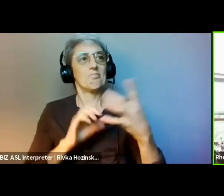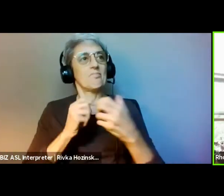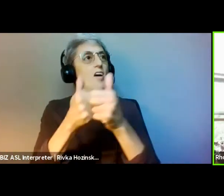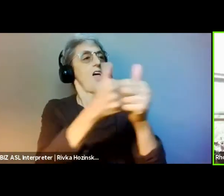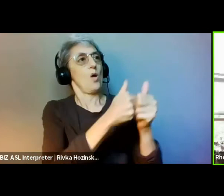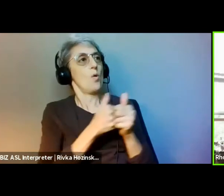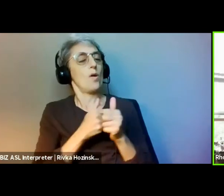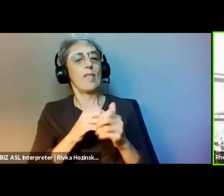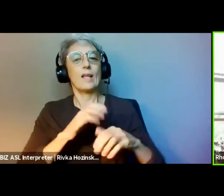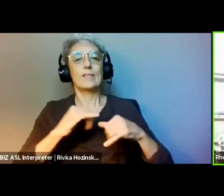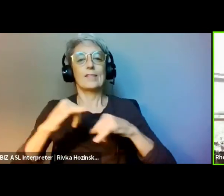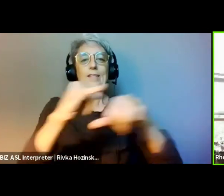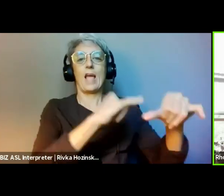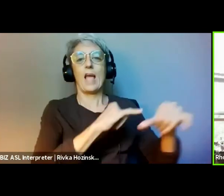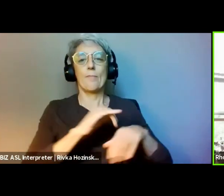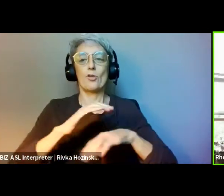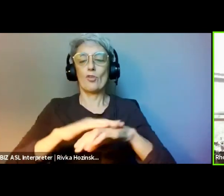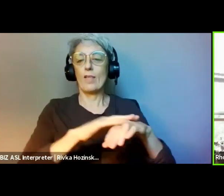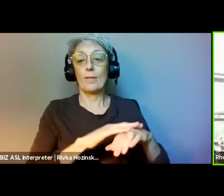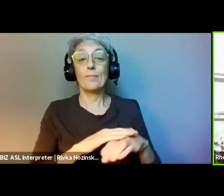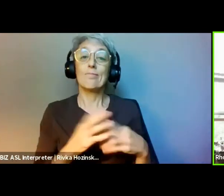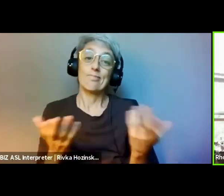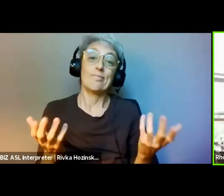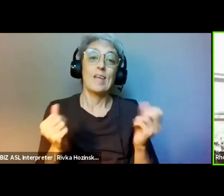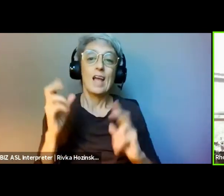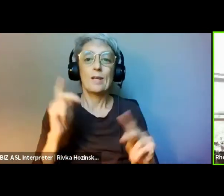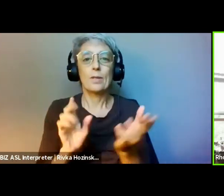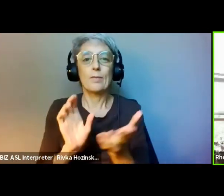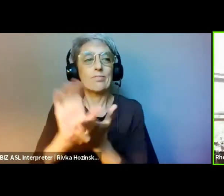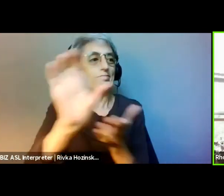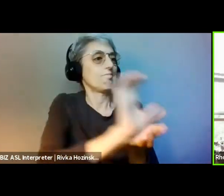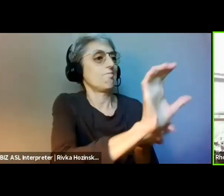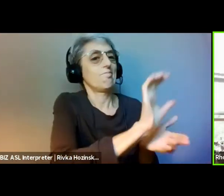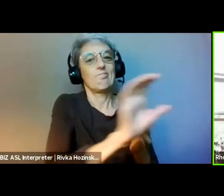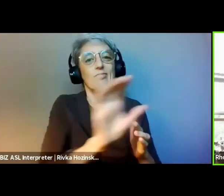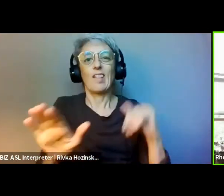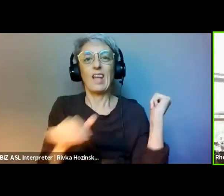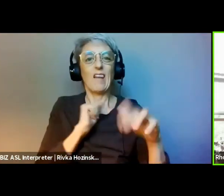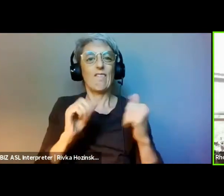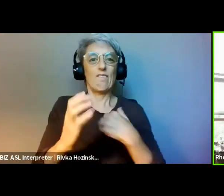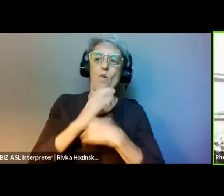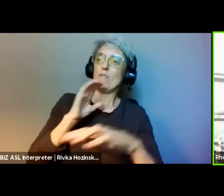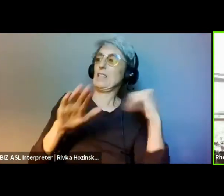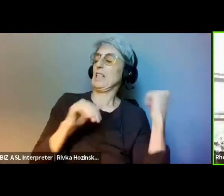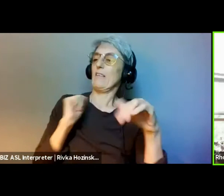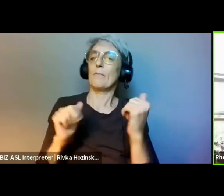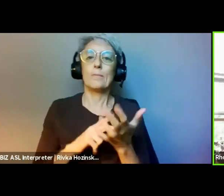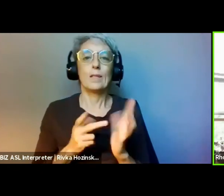in which tax policy regulated philanthropic activities and incentivized charitable giving.